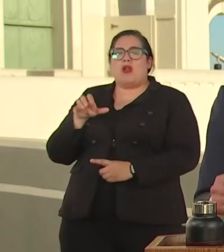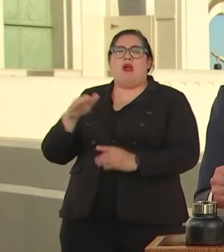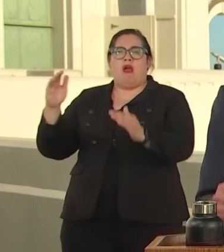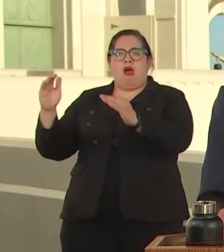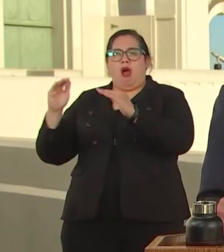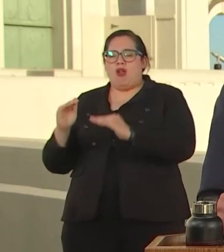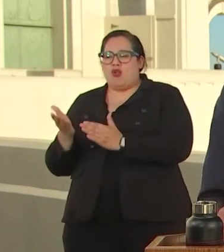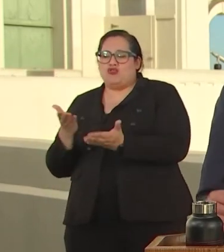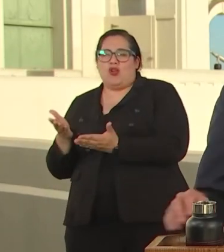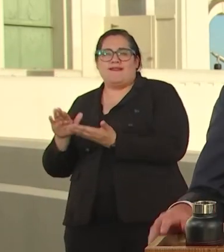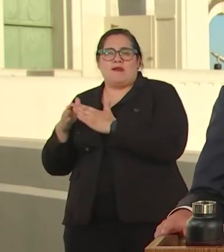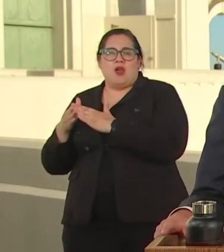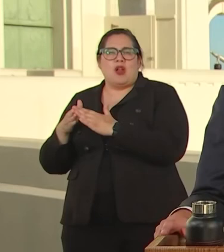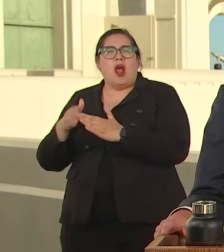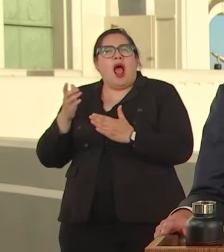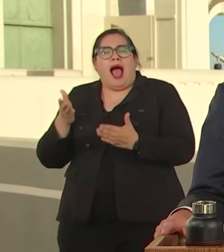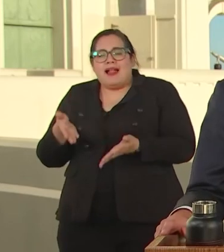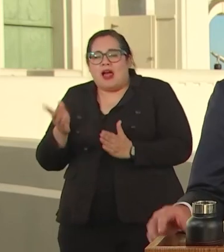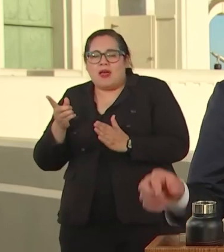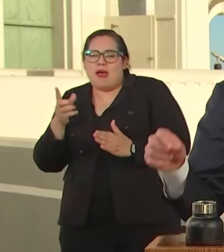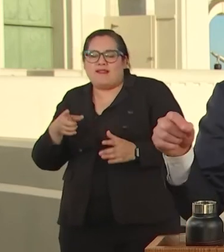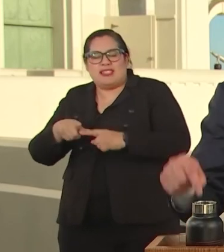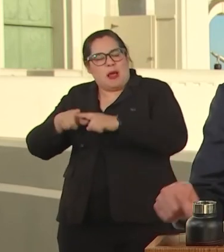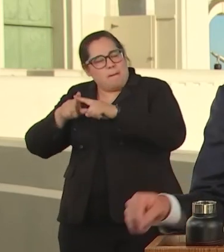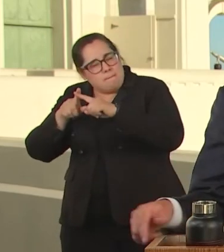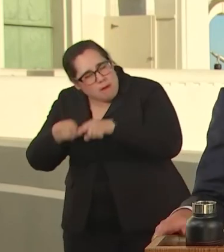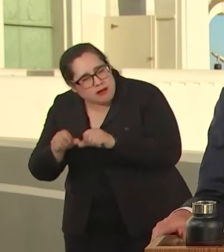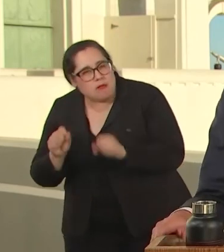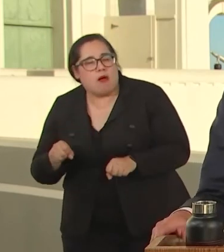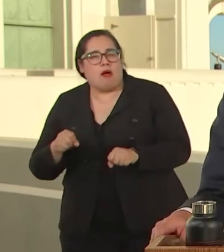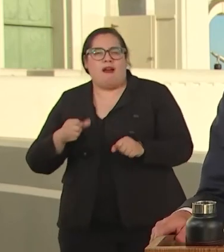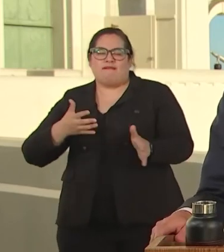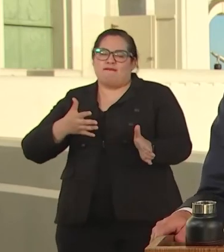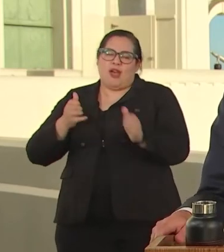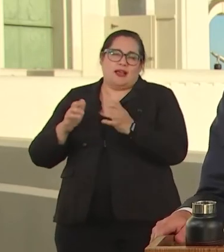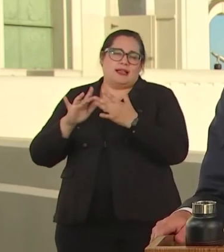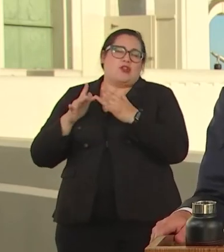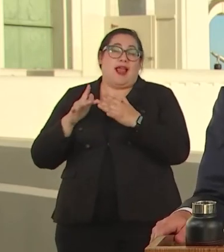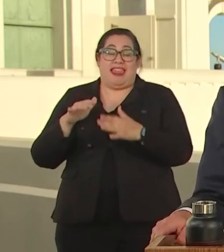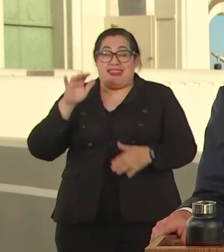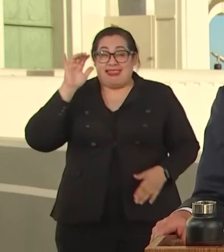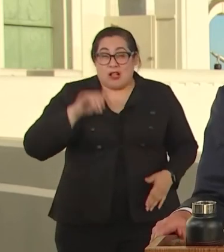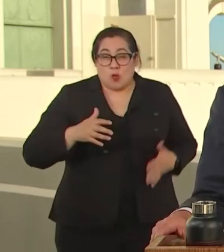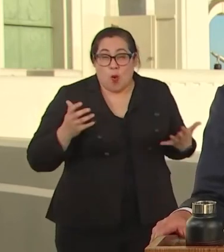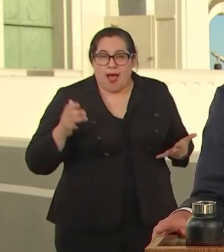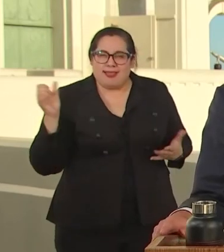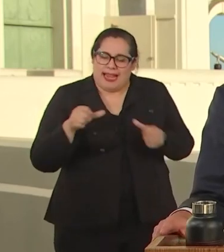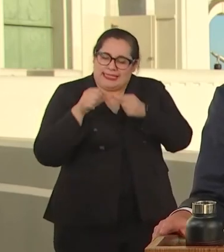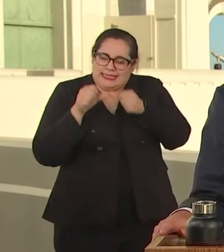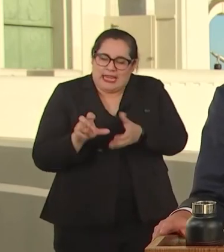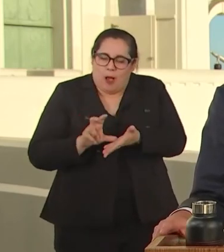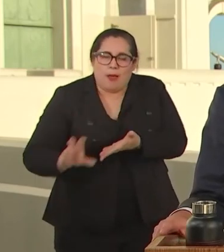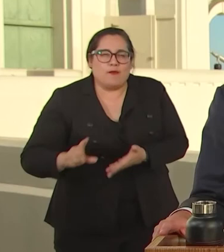CONSIDER THAT A DOWN PAYMENT ON